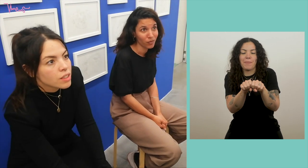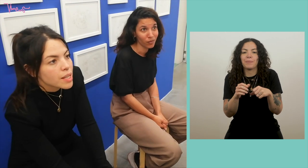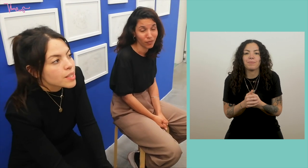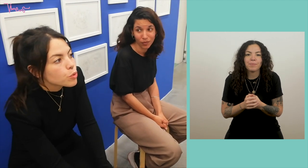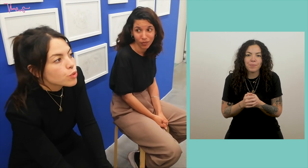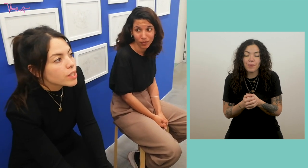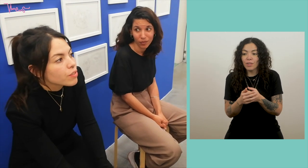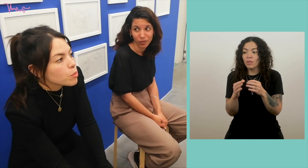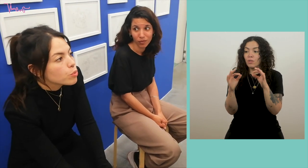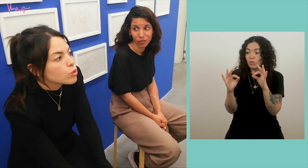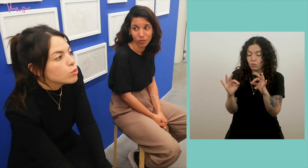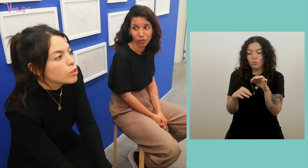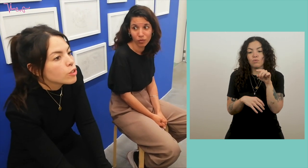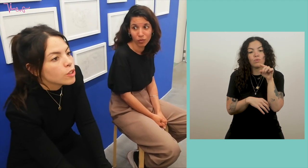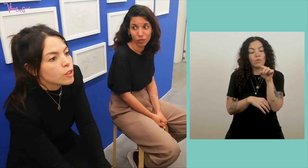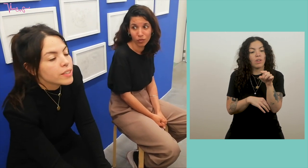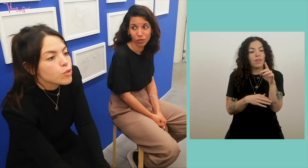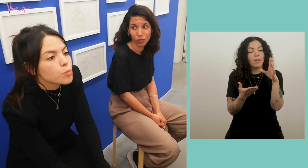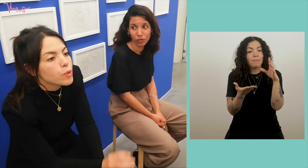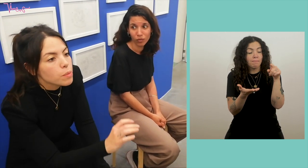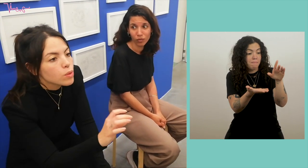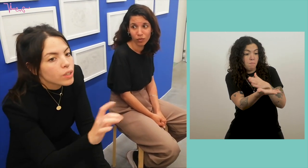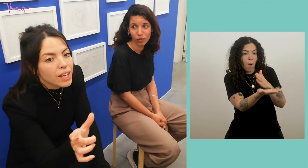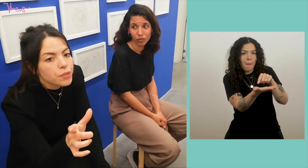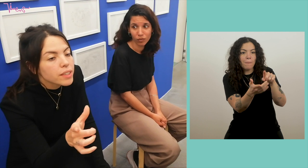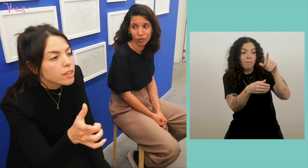It can really become, for once, the idea of the graphic poem